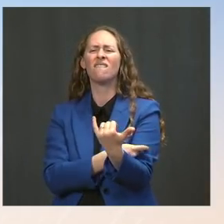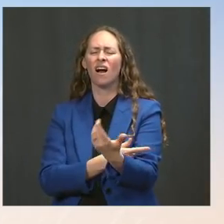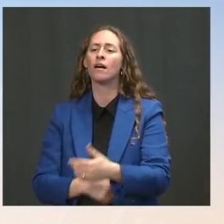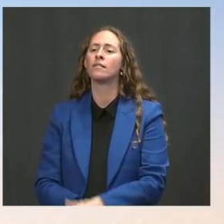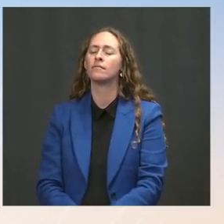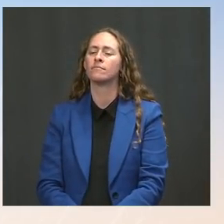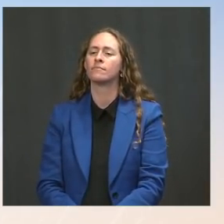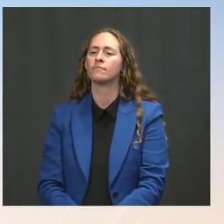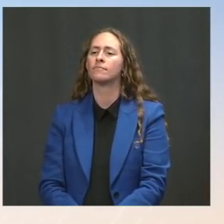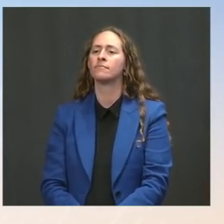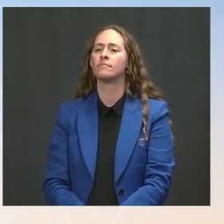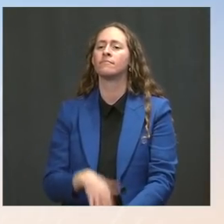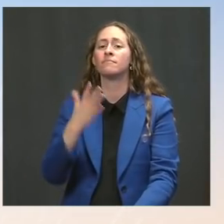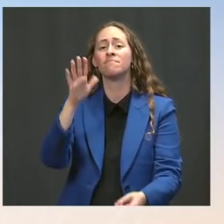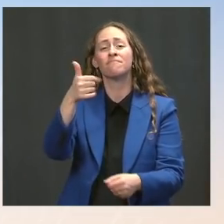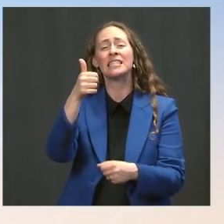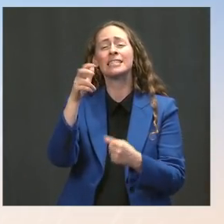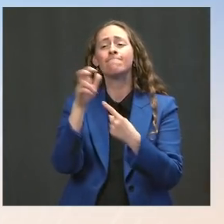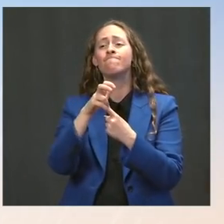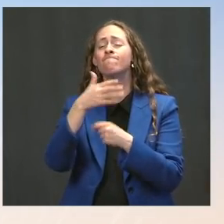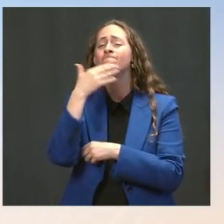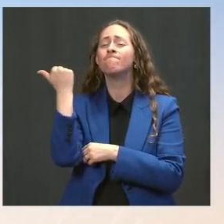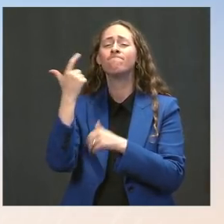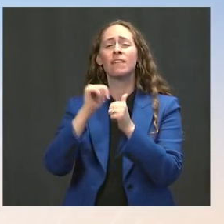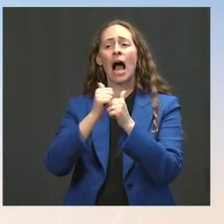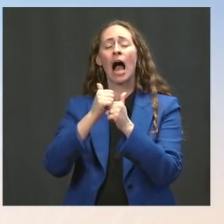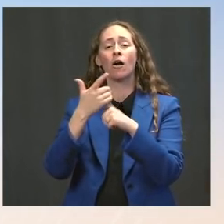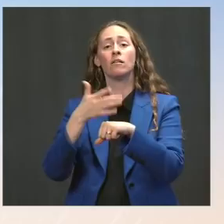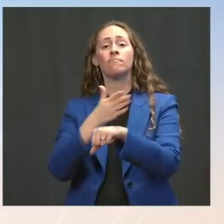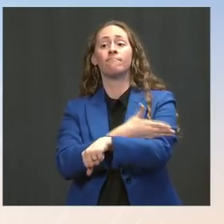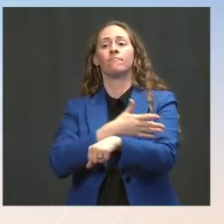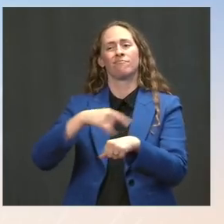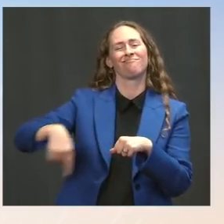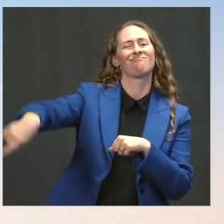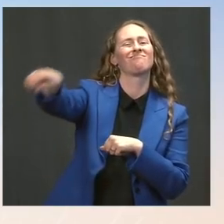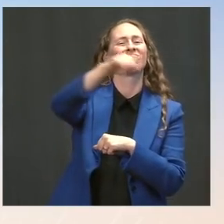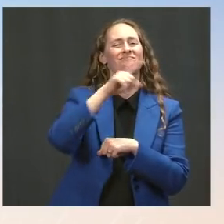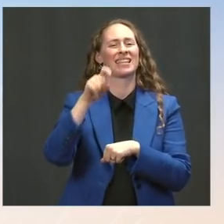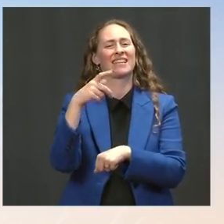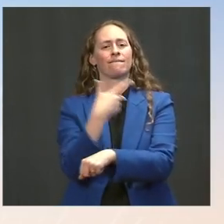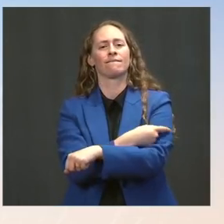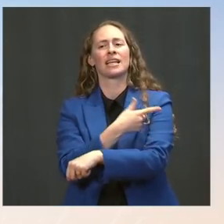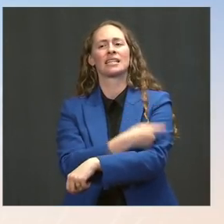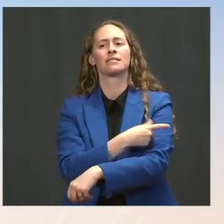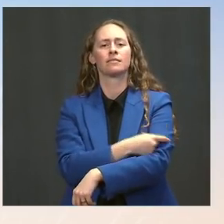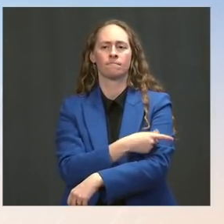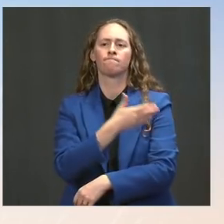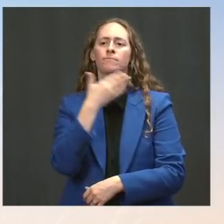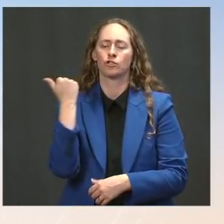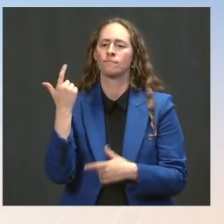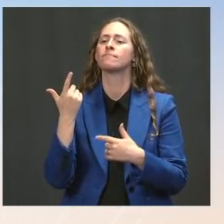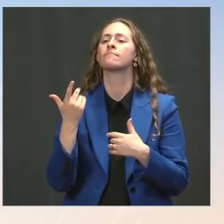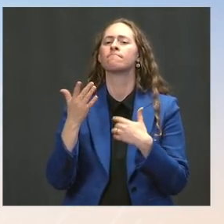is to get more people vaccinated. So that is where our focus needs to be, regardless of where the CDC may or may not land on any additional guidance.